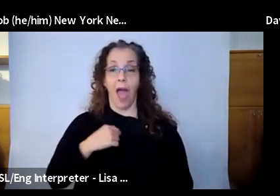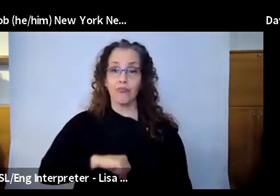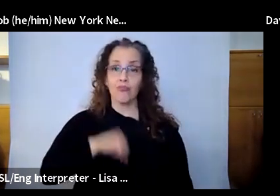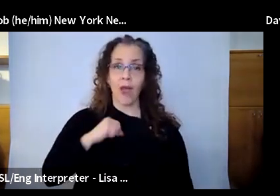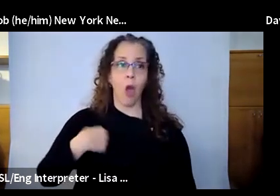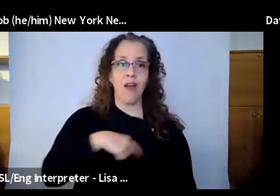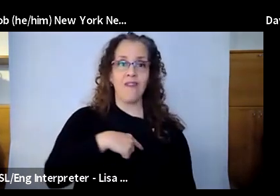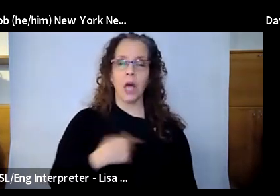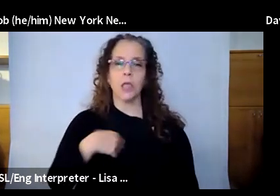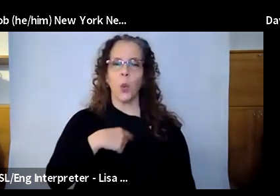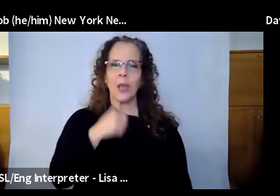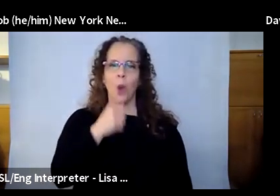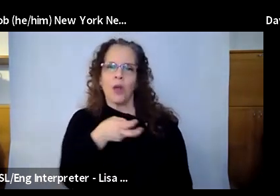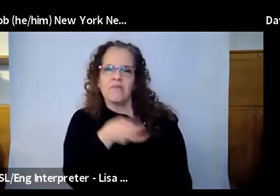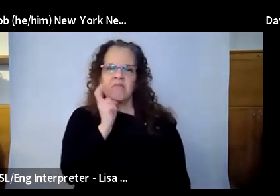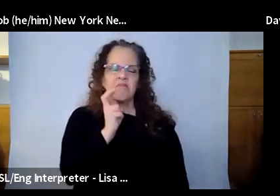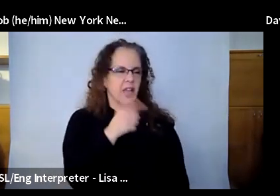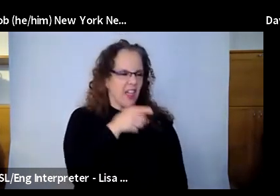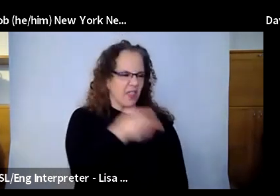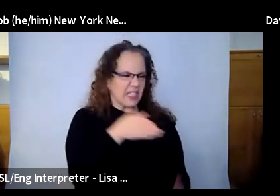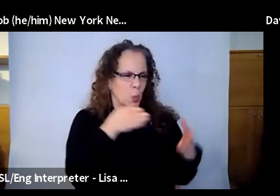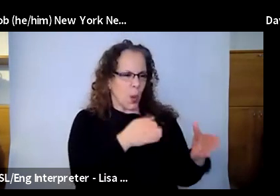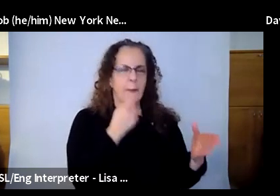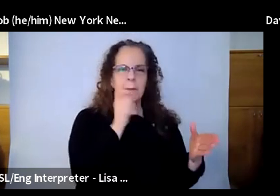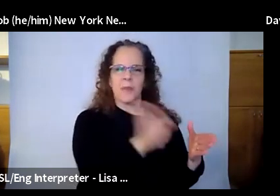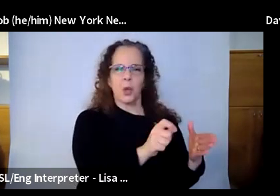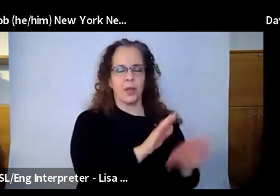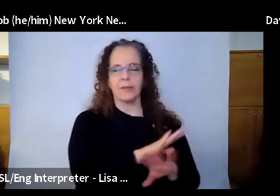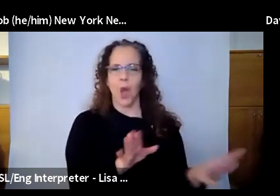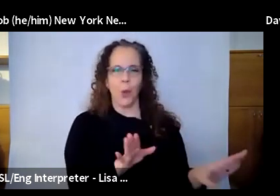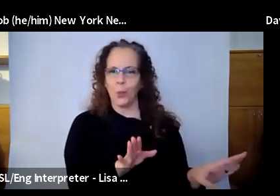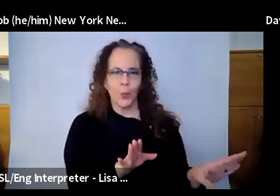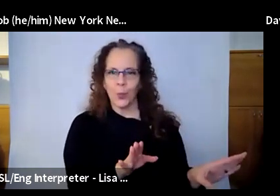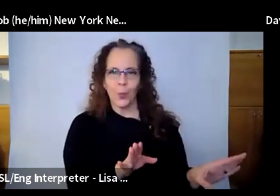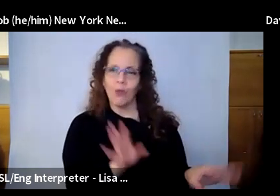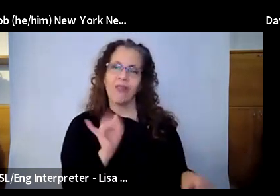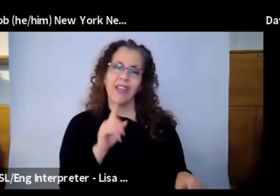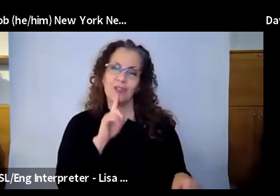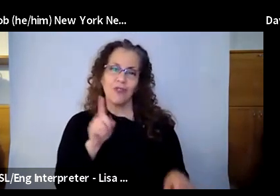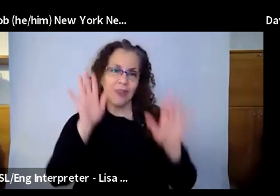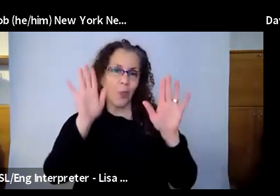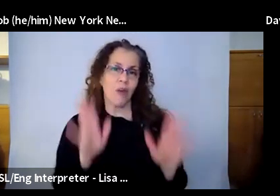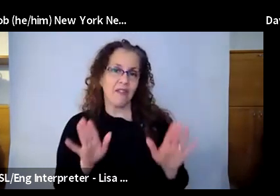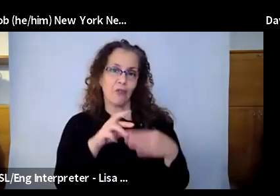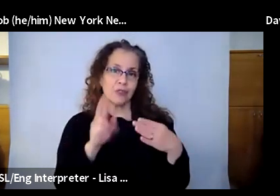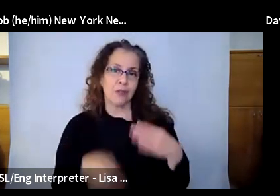get to work, and let's just do it differently." And that has been really, really wonderful. So, yeah, I think we should all